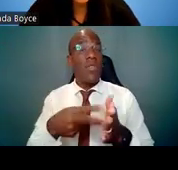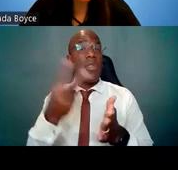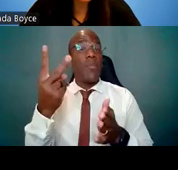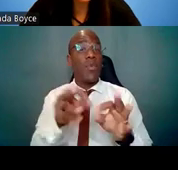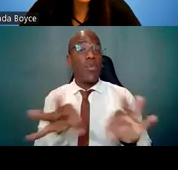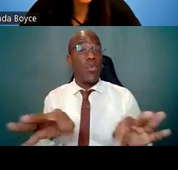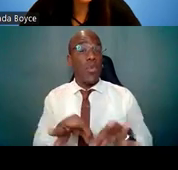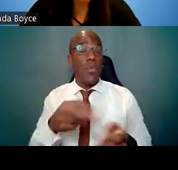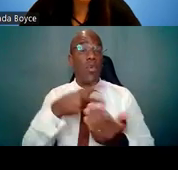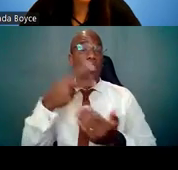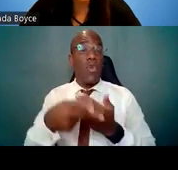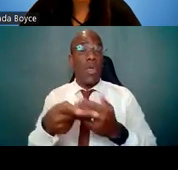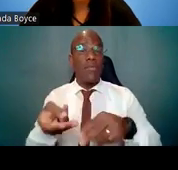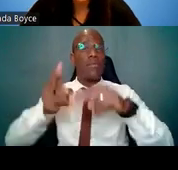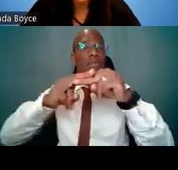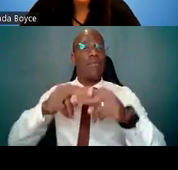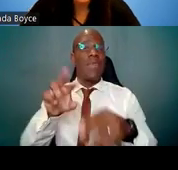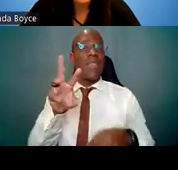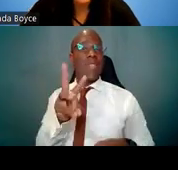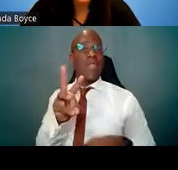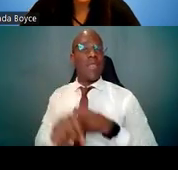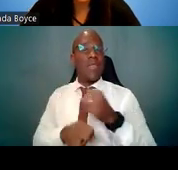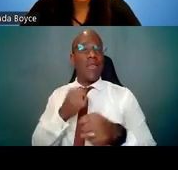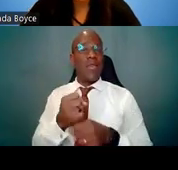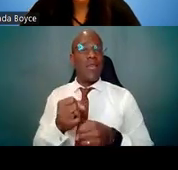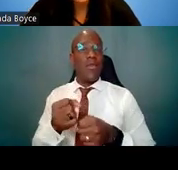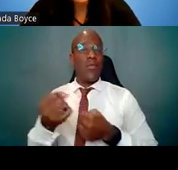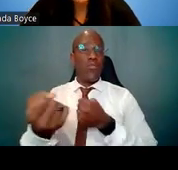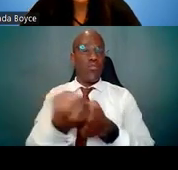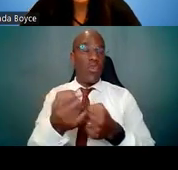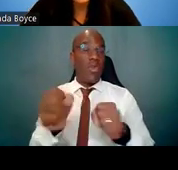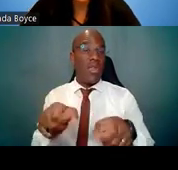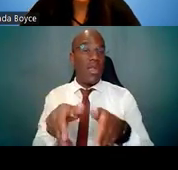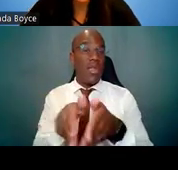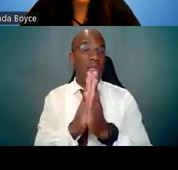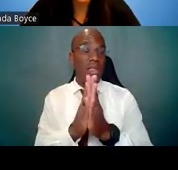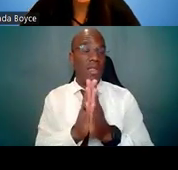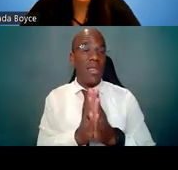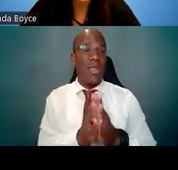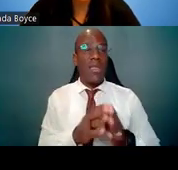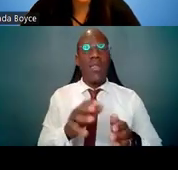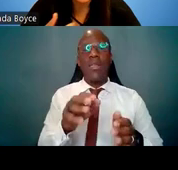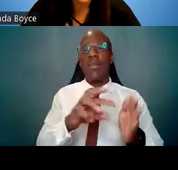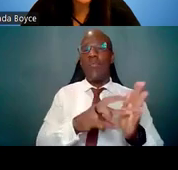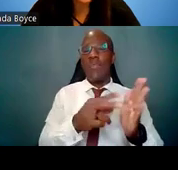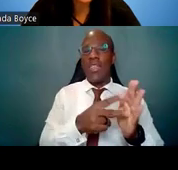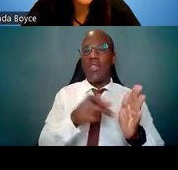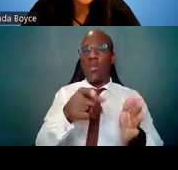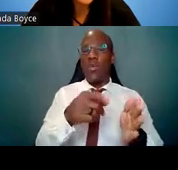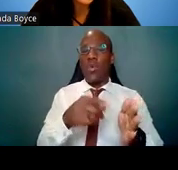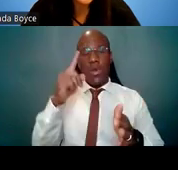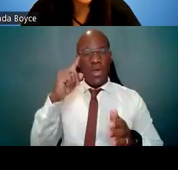All of these require a full-time research commitment, that's considered 40 hours a week by Congressional language,